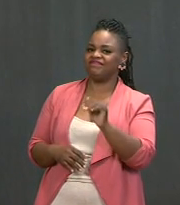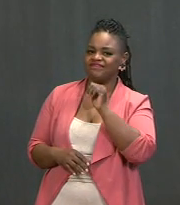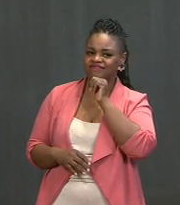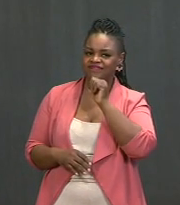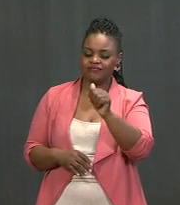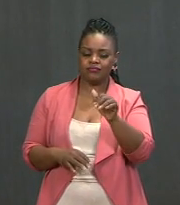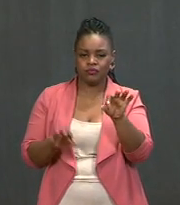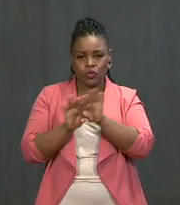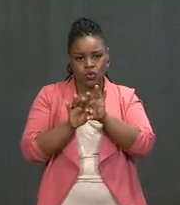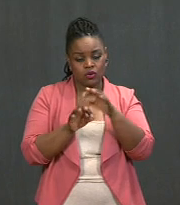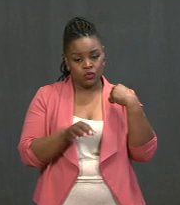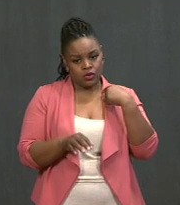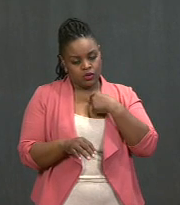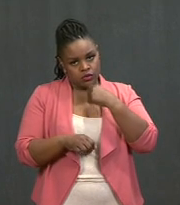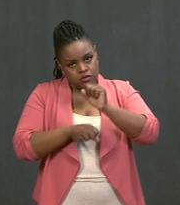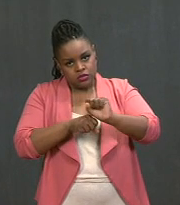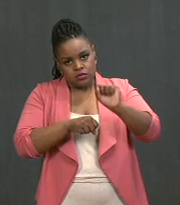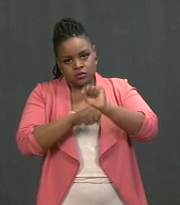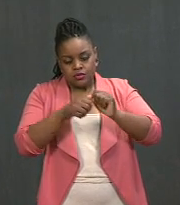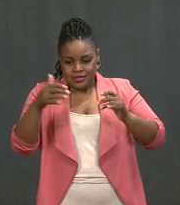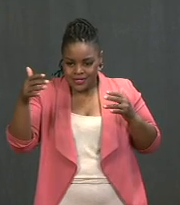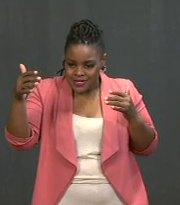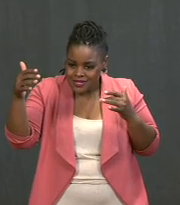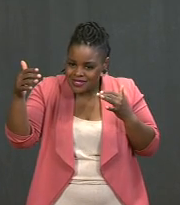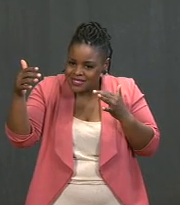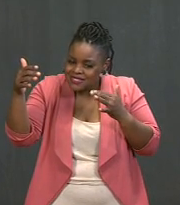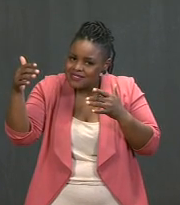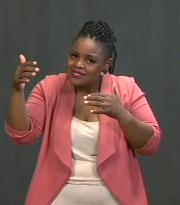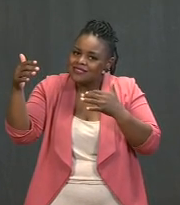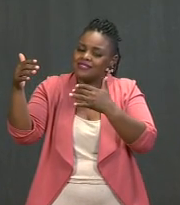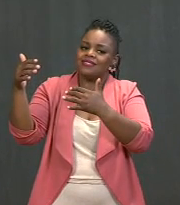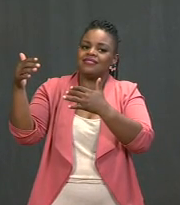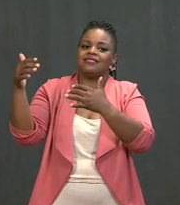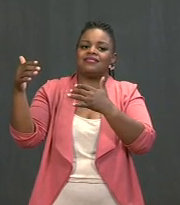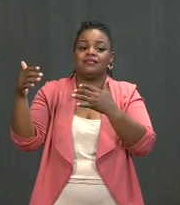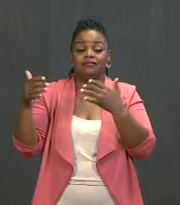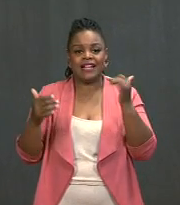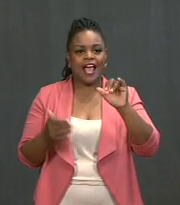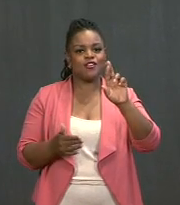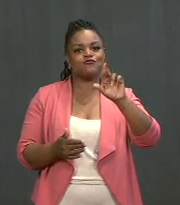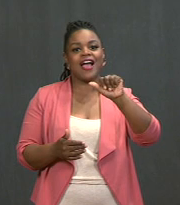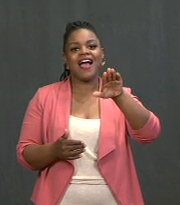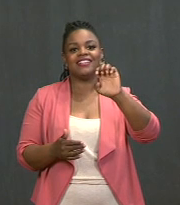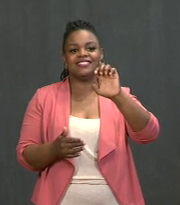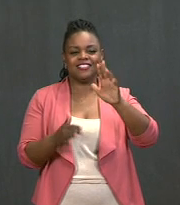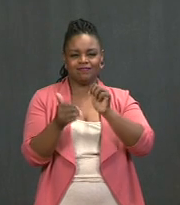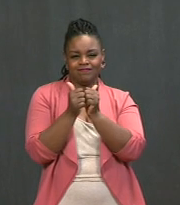We're still in a life-and-death race against this virus. Until we get more people vaccinated,